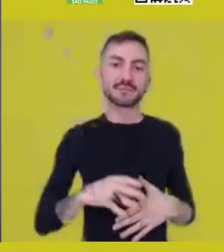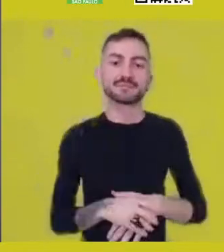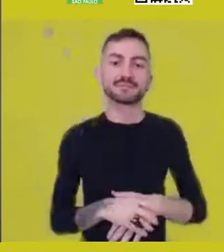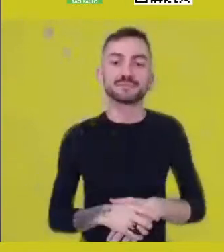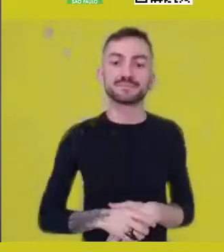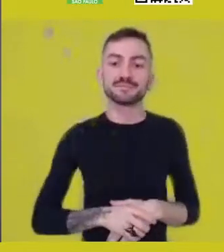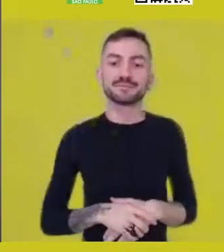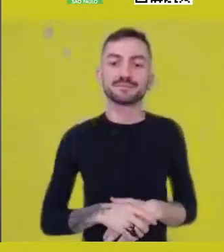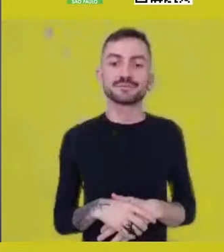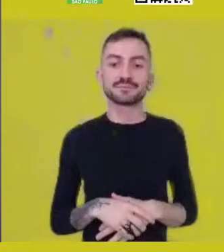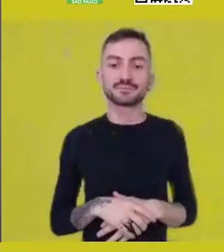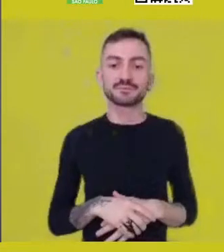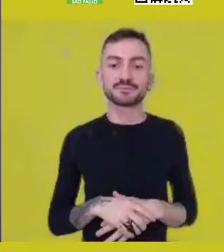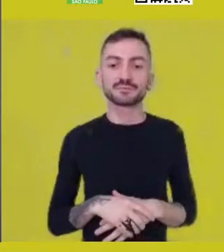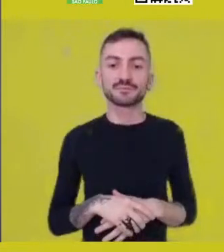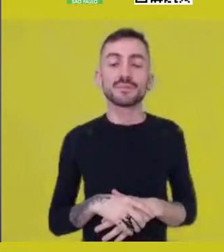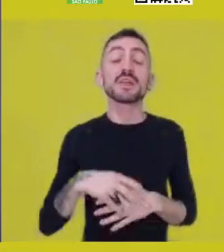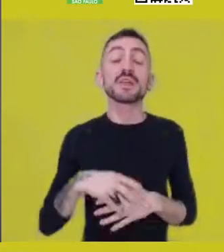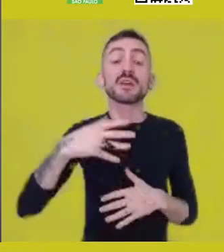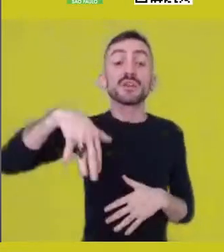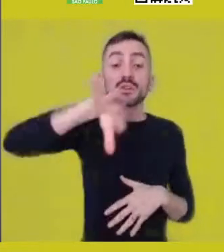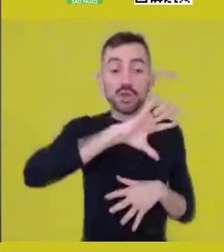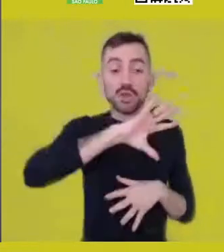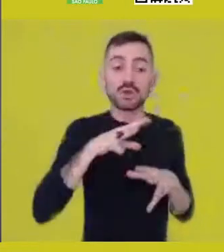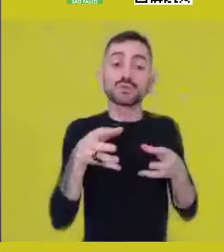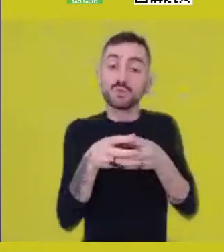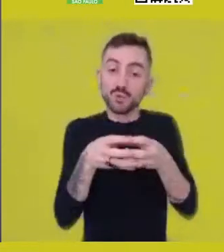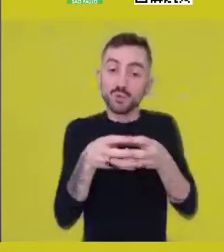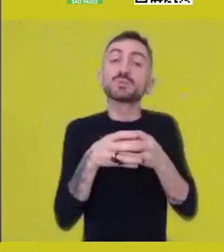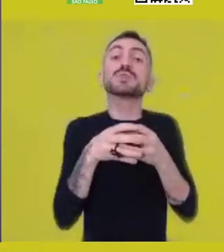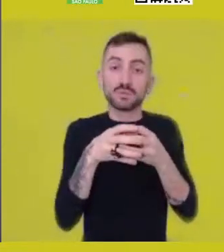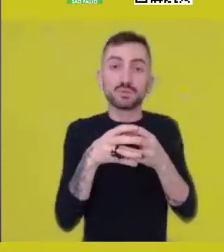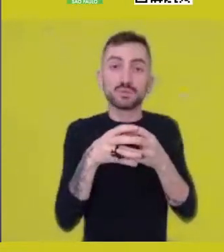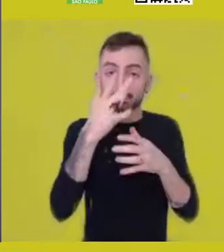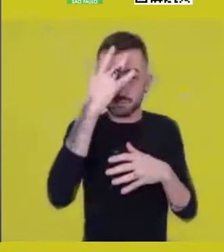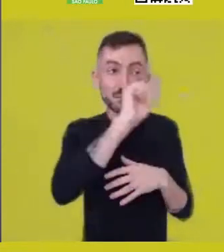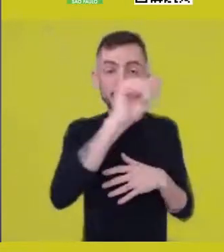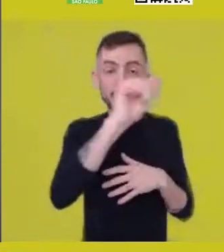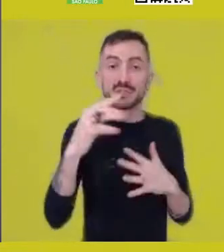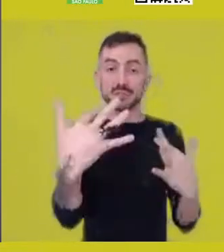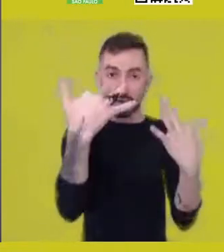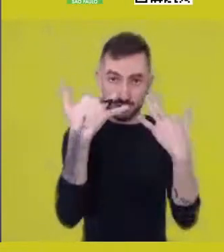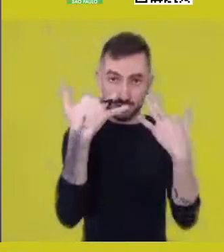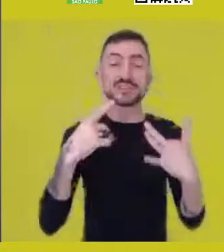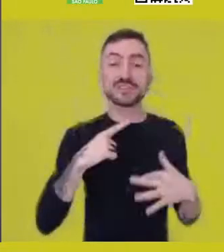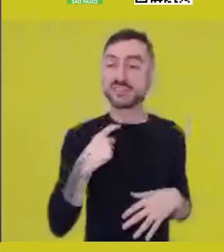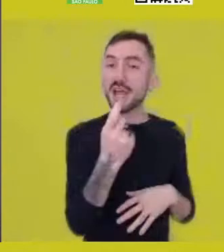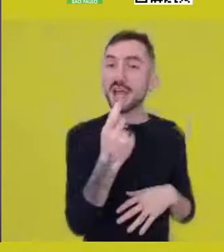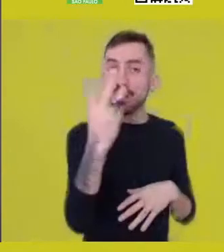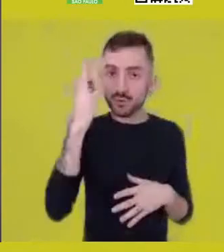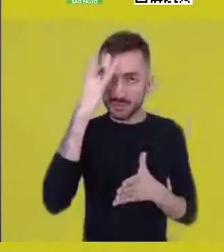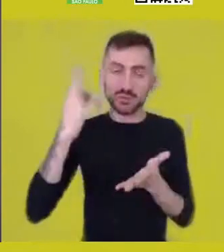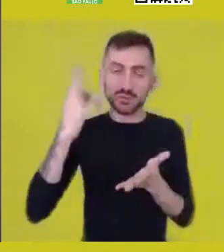Among our audience here at Opening the Yards, there are those who signed up to participate in the internship,